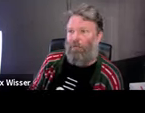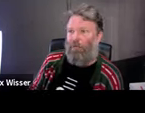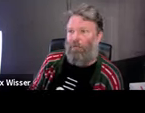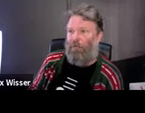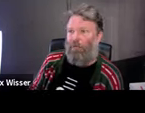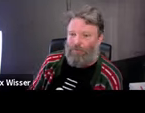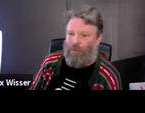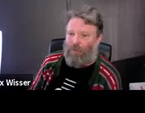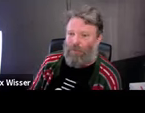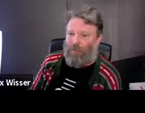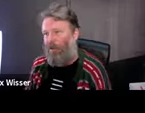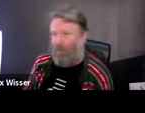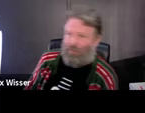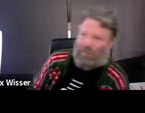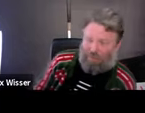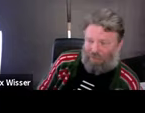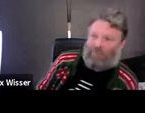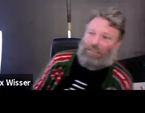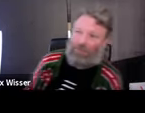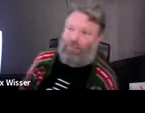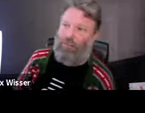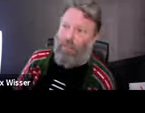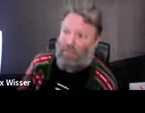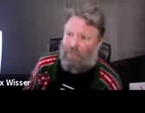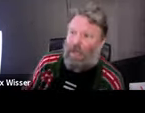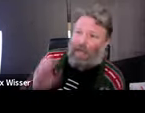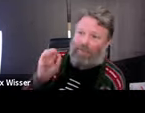appearance, which is a really interesting thing. So understanding